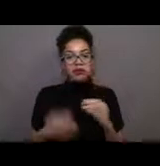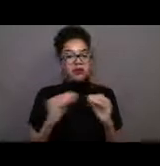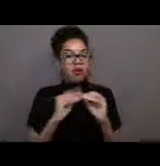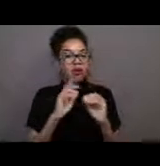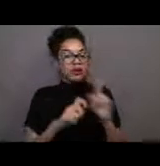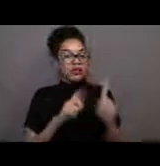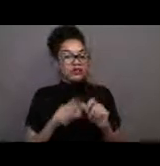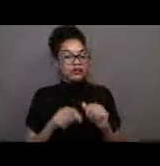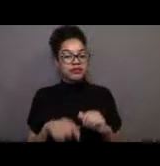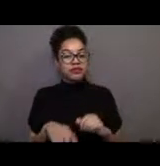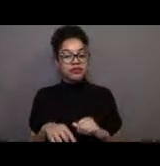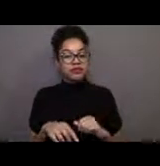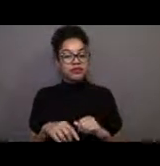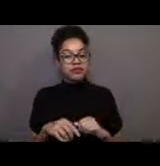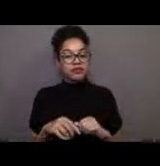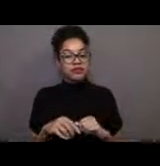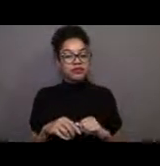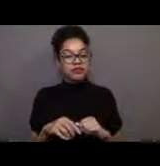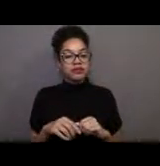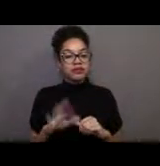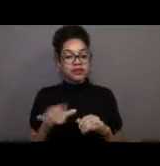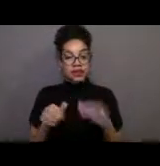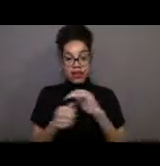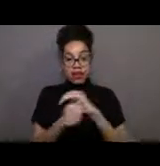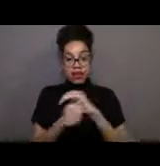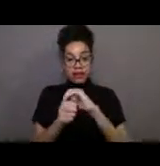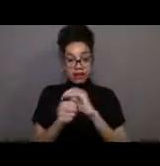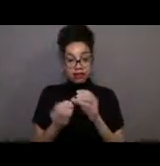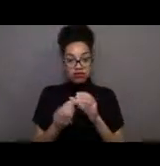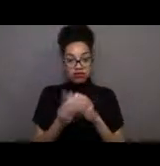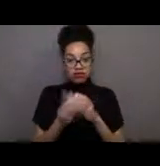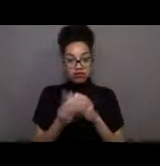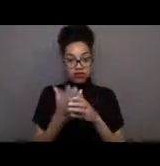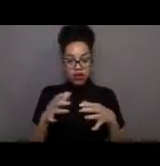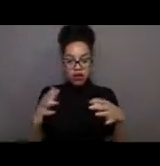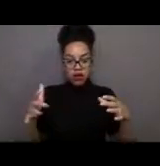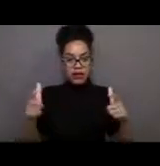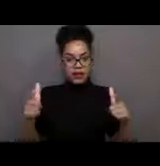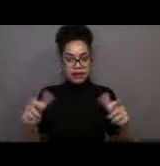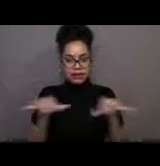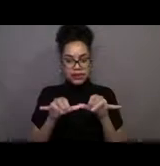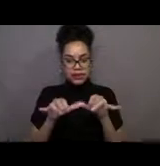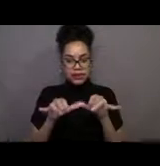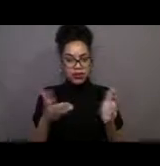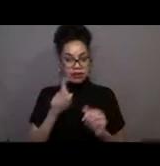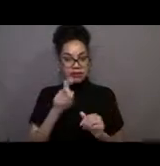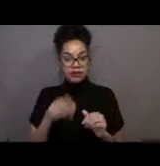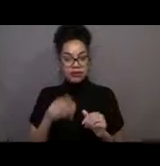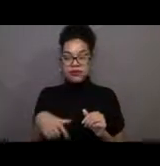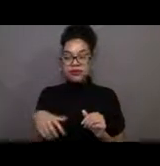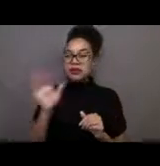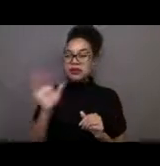"How big can a leatherback turtle grow to be?" They can get to be about 2,000 pounds,